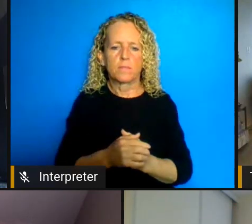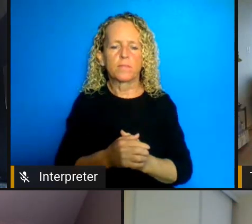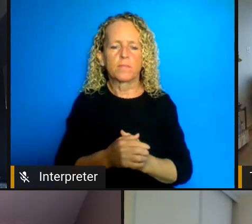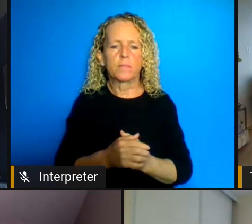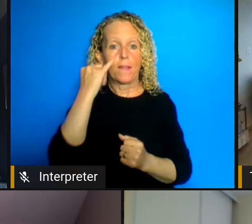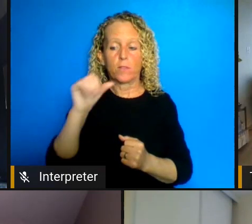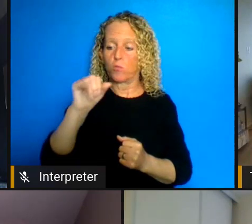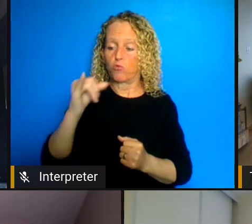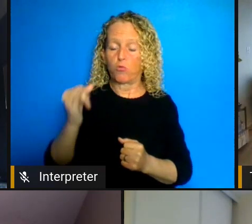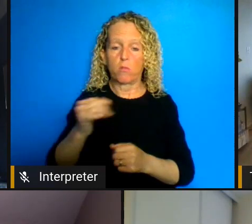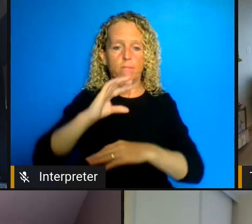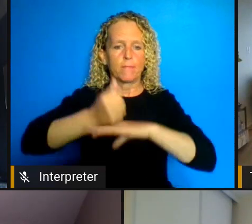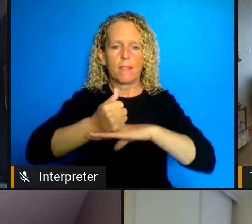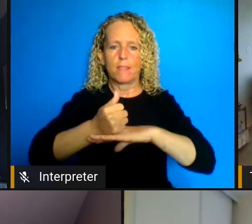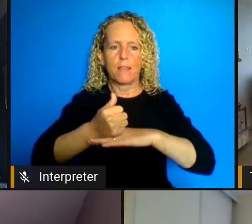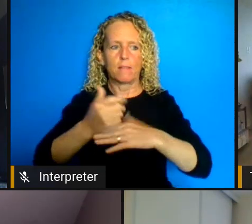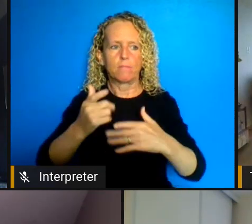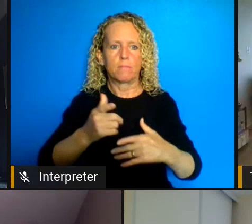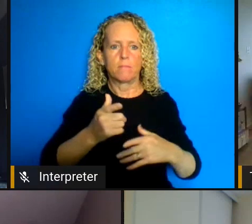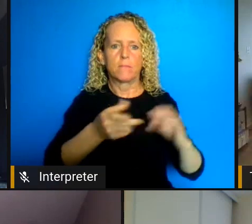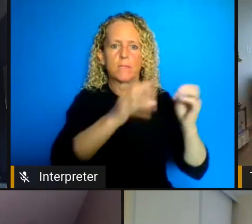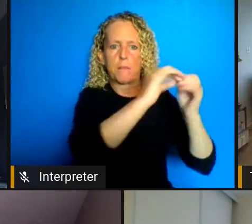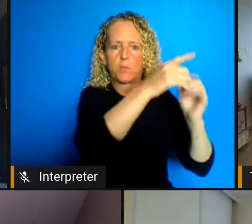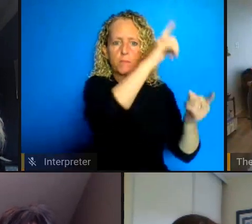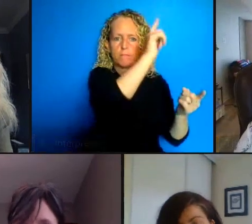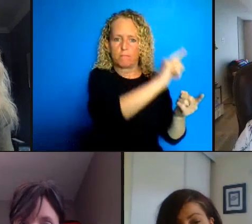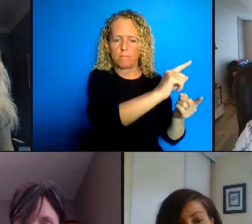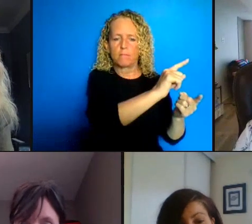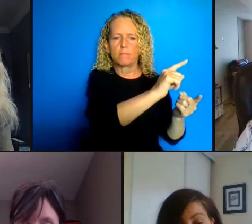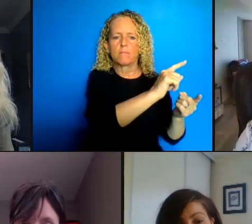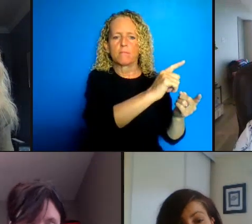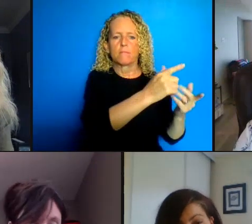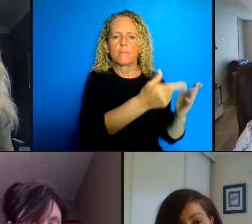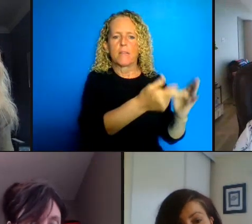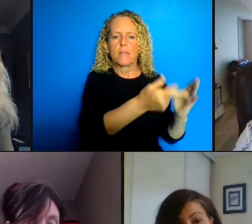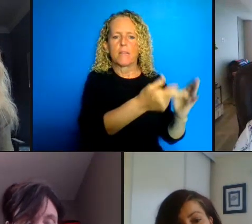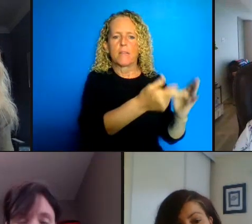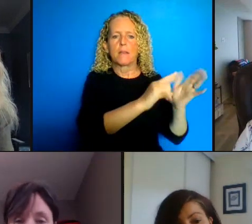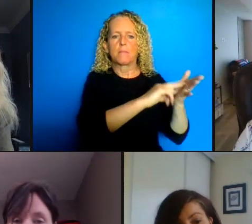anything else is really just a knee-jerk reaction and a short-term band-aid. I